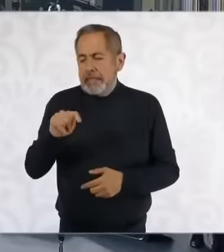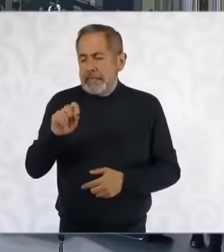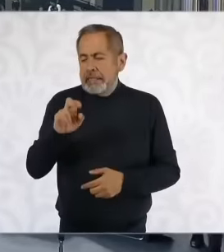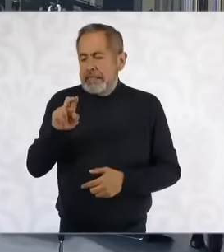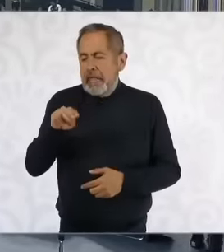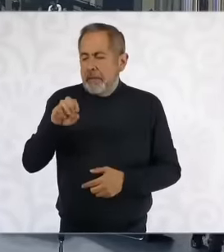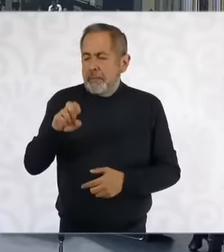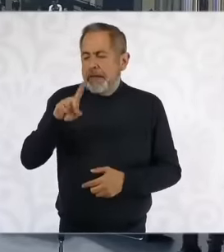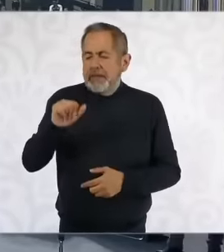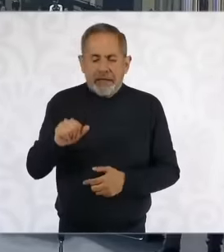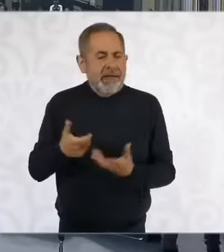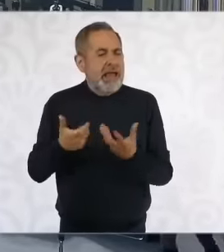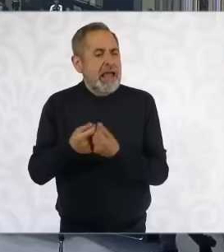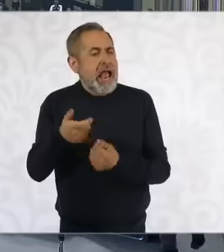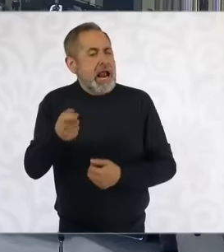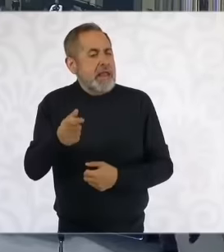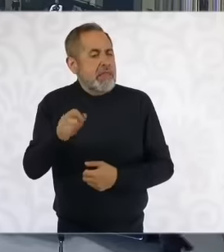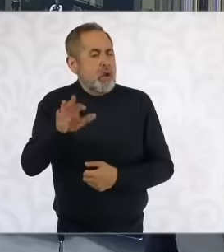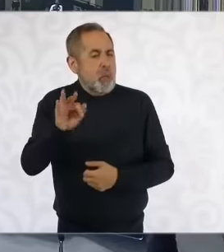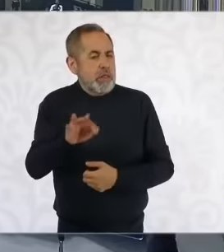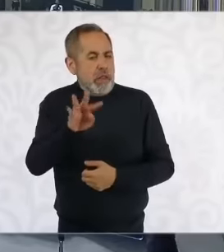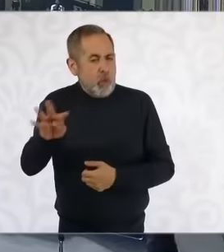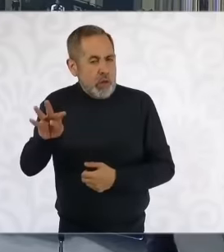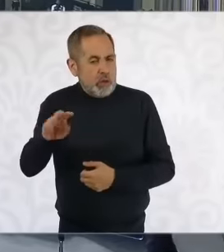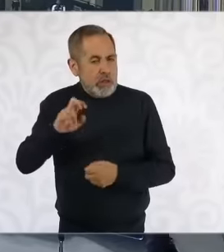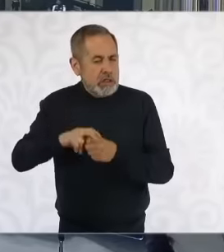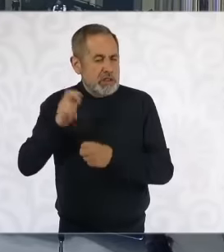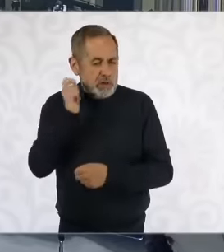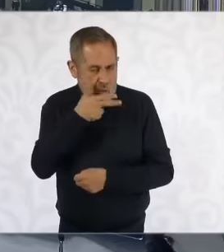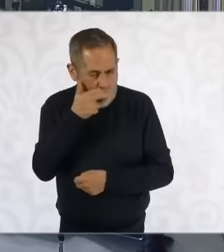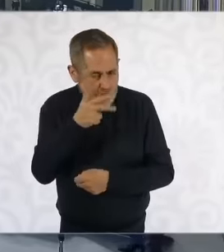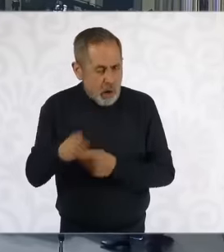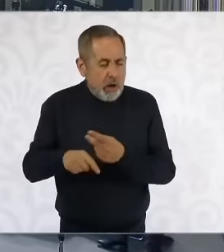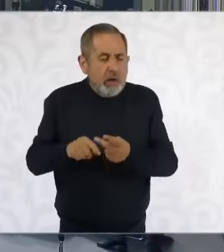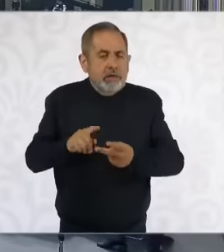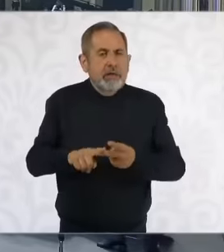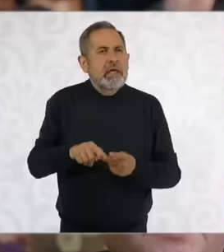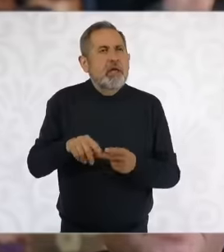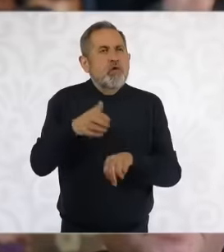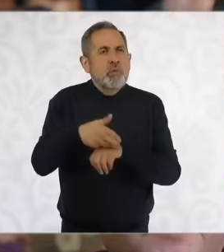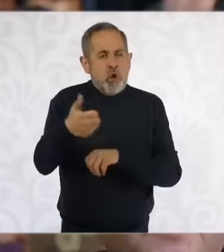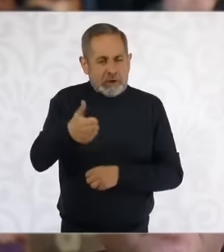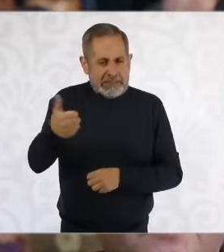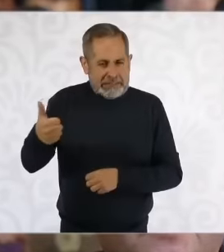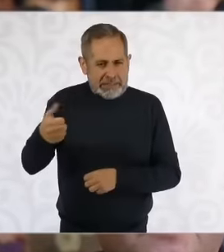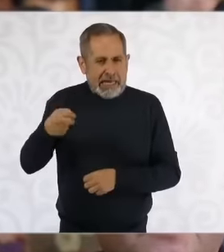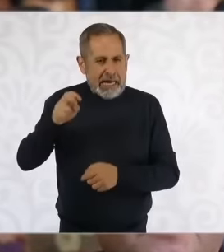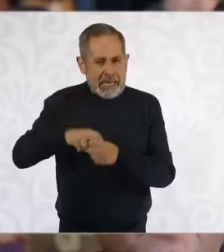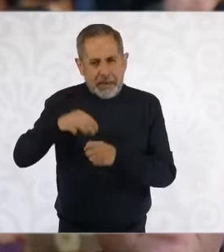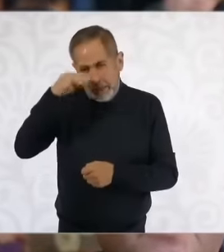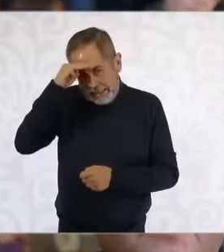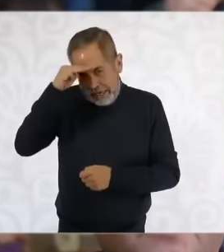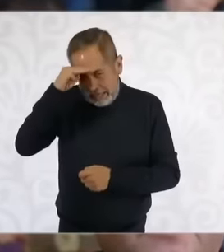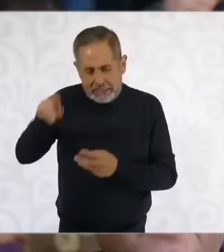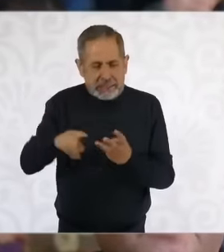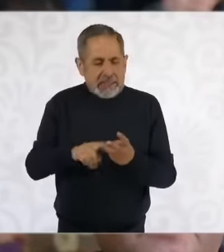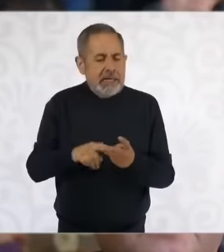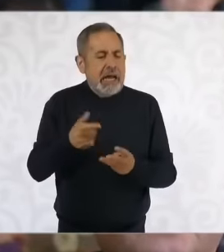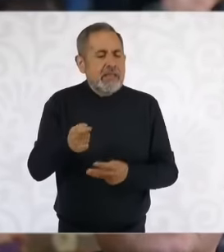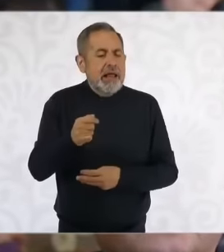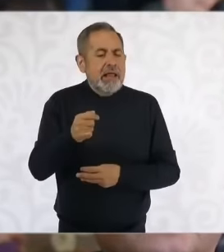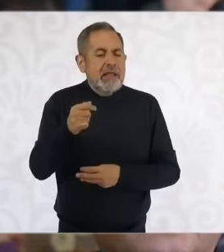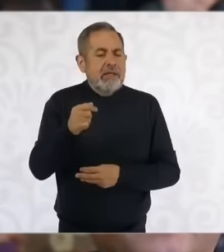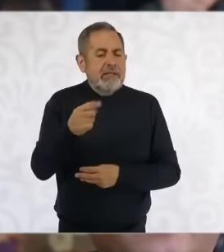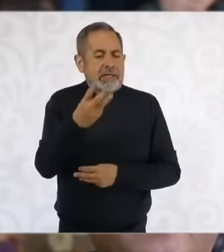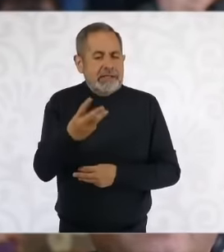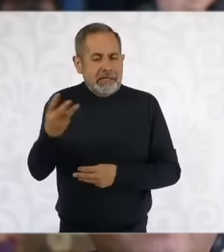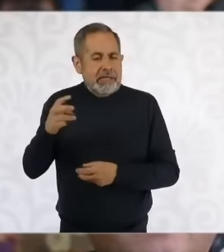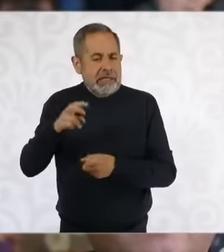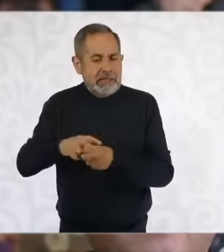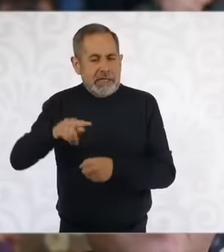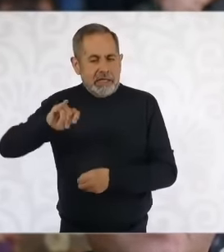on Channel 44 of Juárez City Chihuahua 66 of Mexicali and 33 of Tijuana Baja California